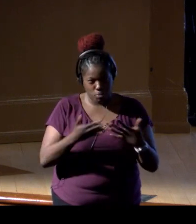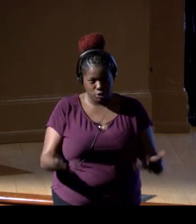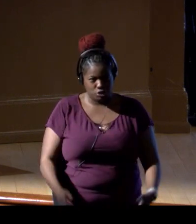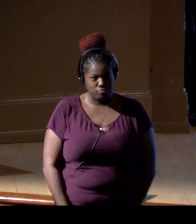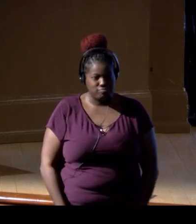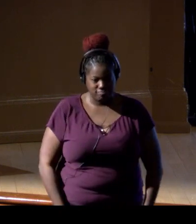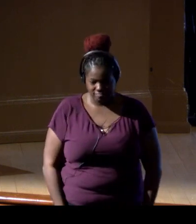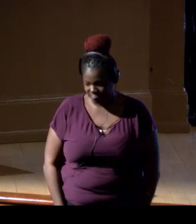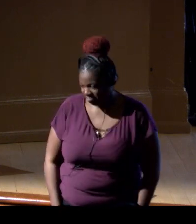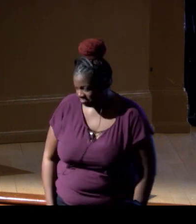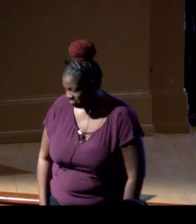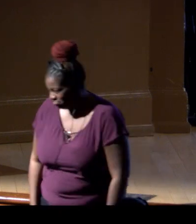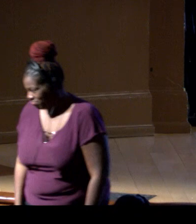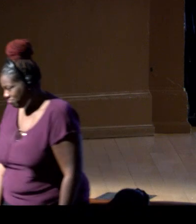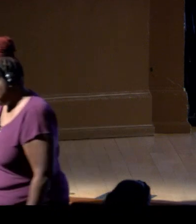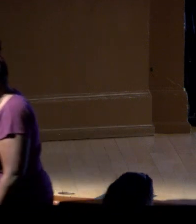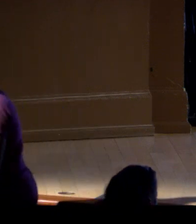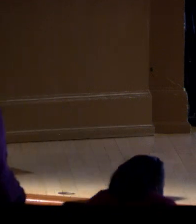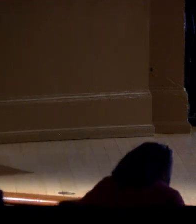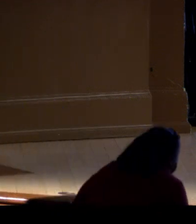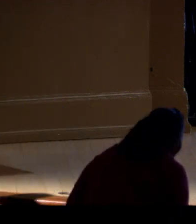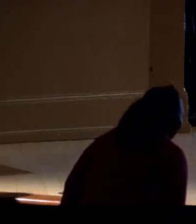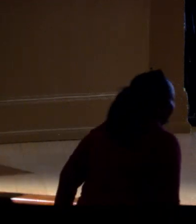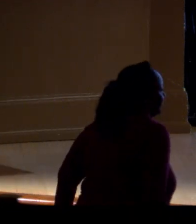(audience applauding)